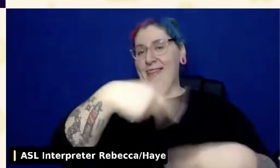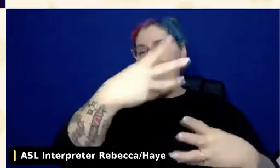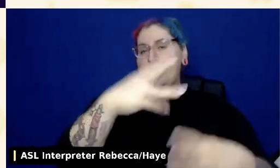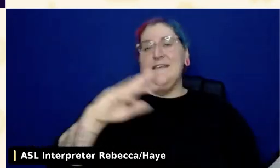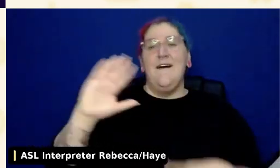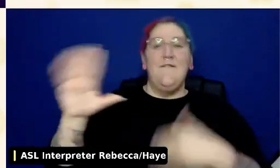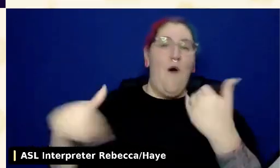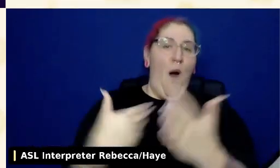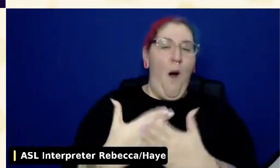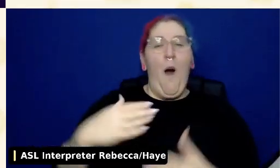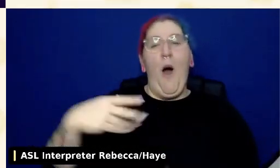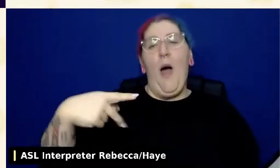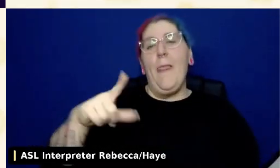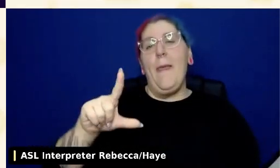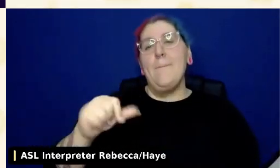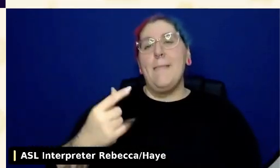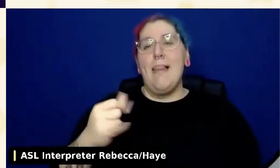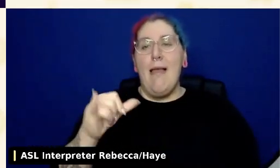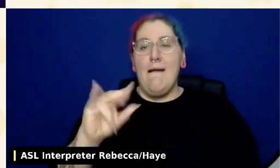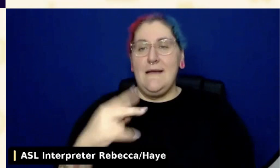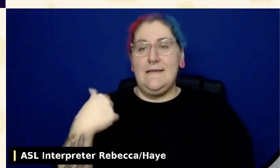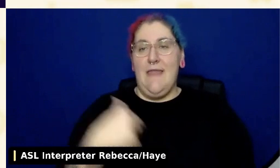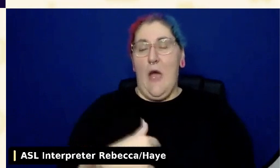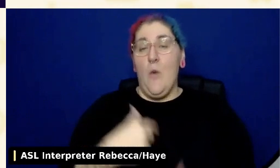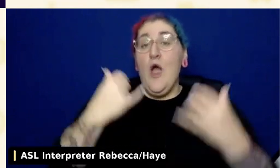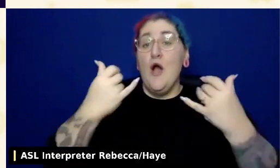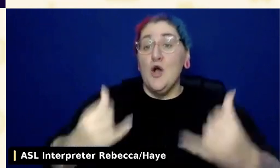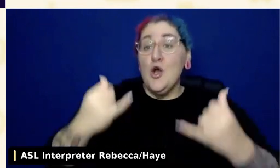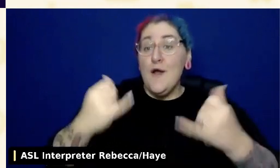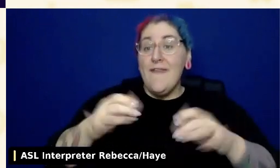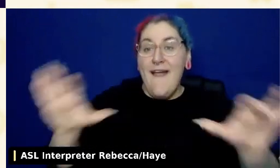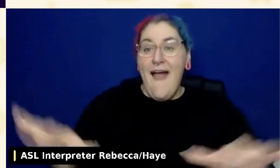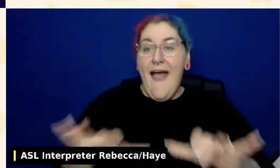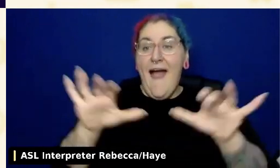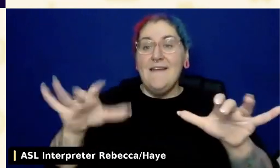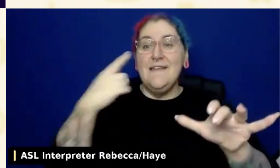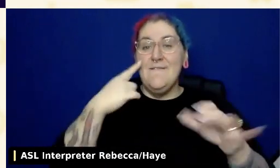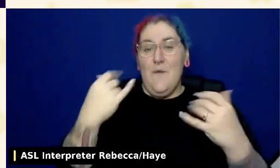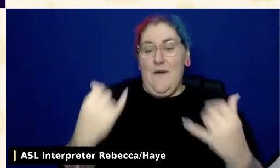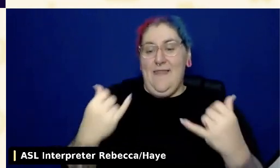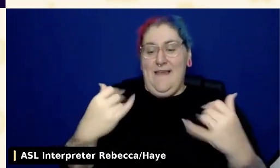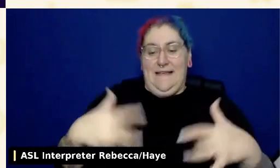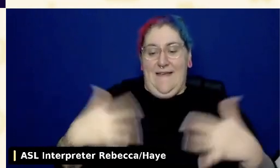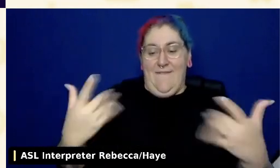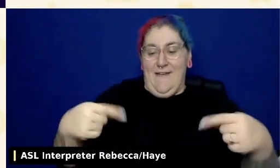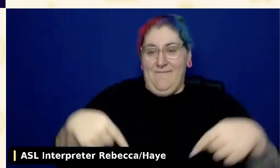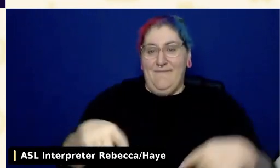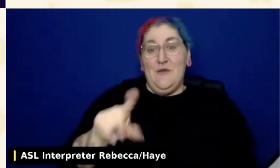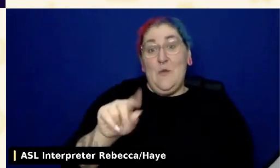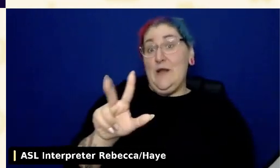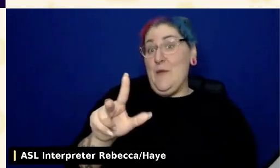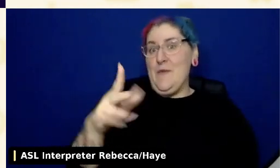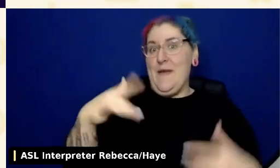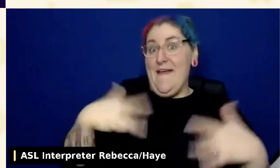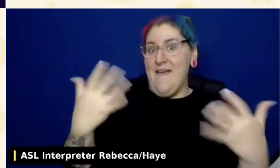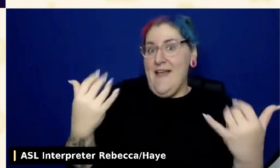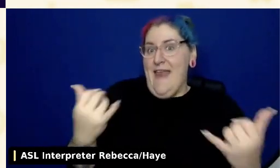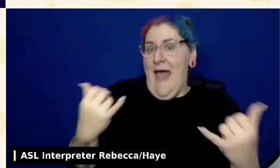that are currently active on the 2023 event site. So if you're interested in that, you can go check that out.